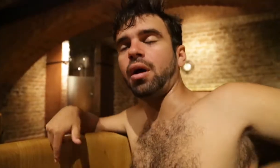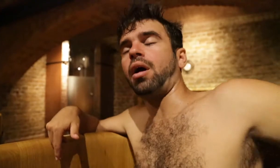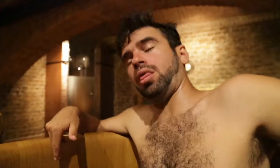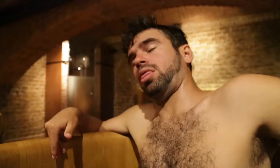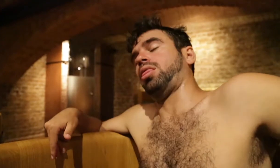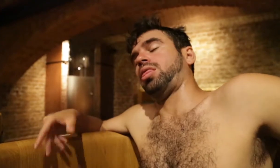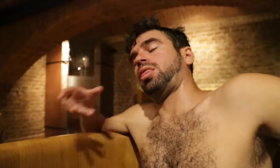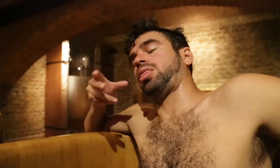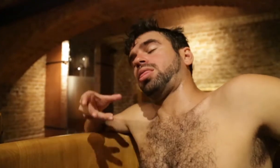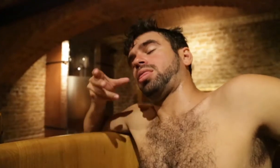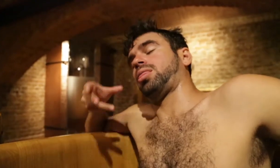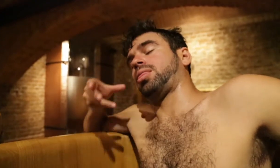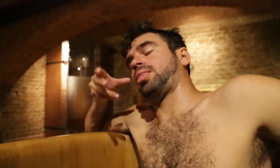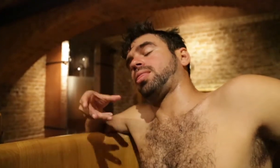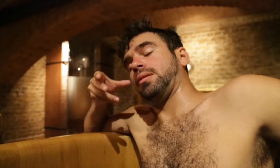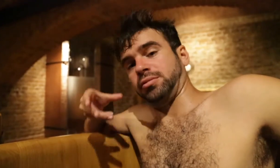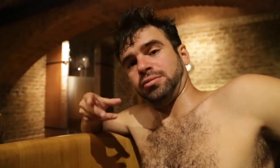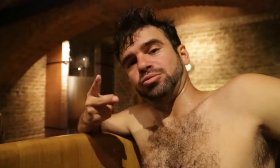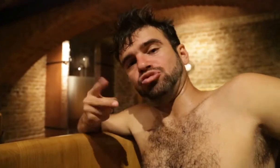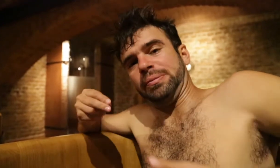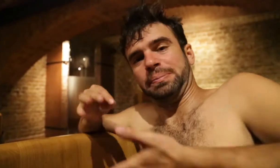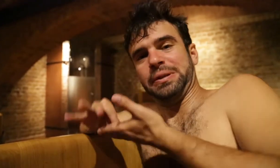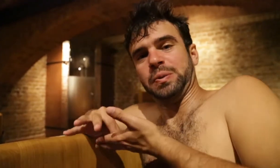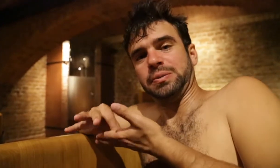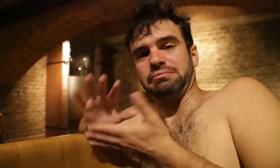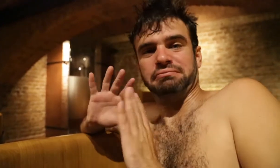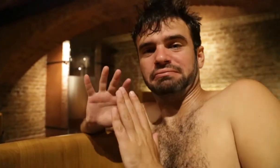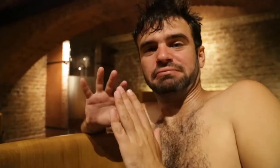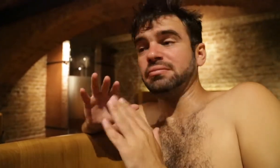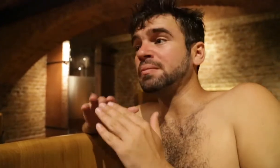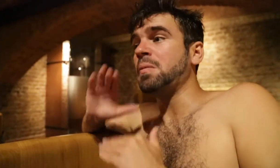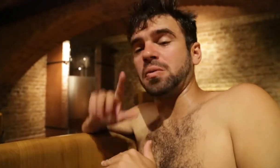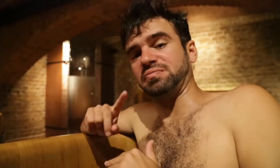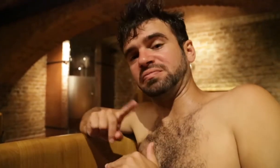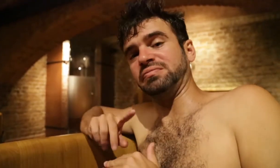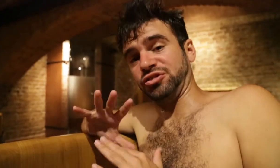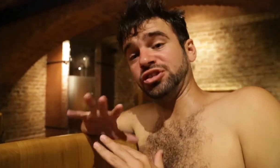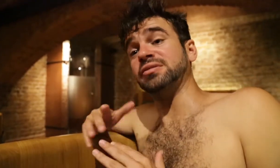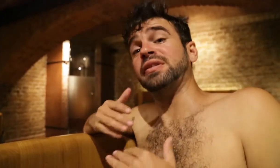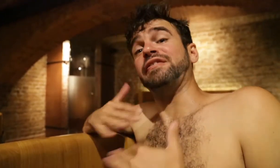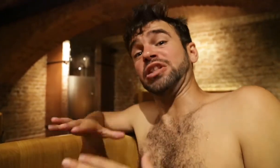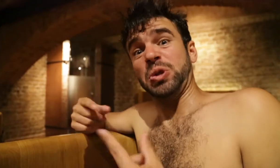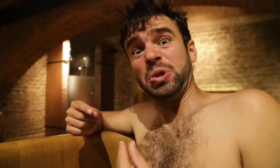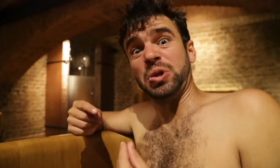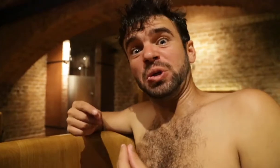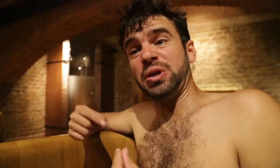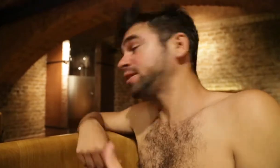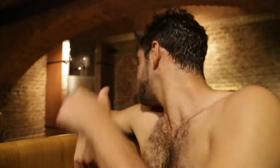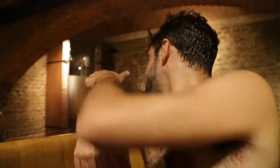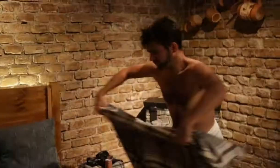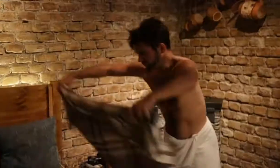You can only relax in the wine spa for around 20 minutes. You cannot stay longer than that. Once we are done, then whats the next?!